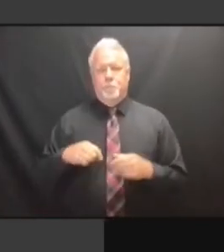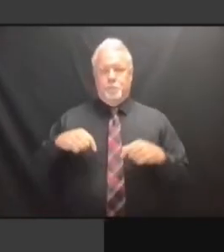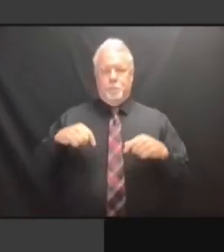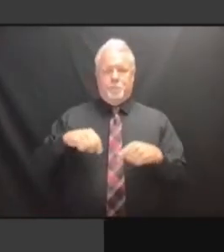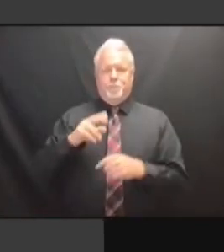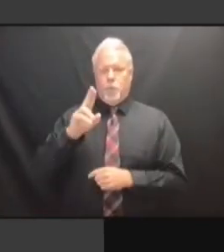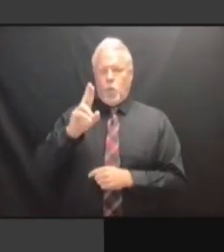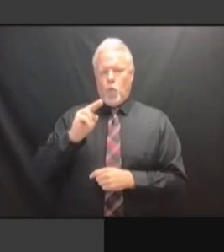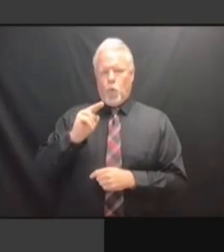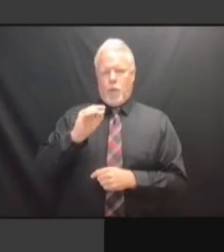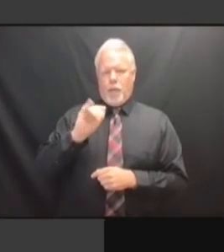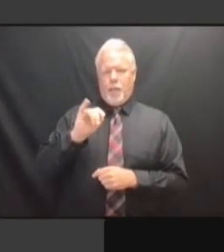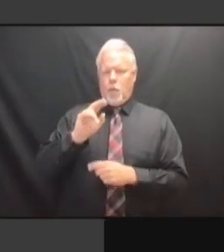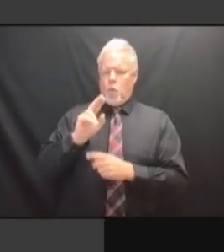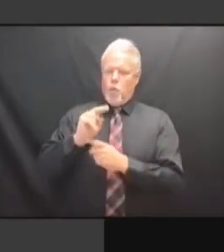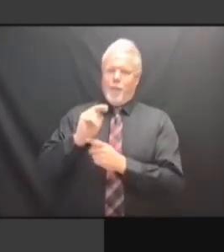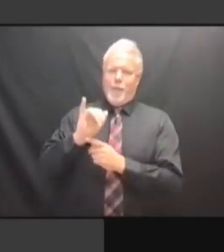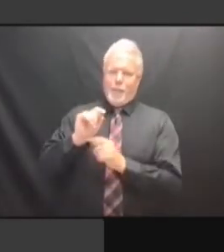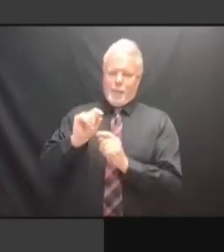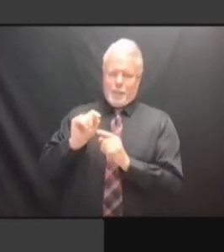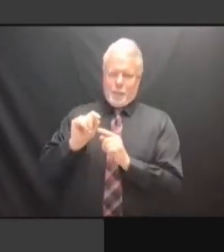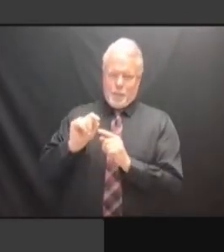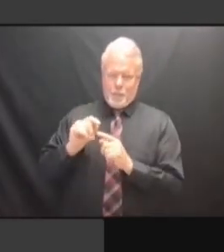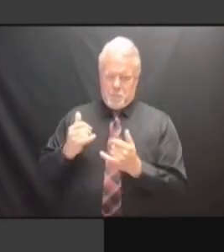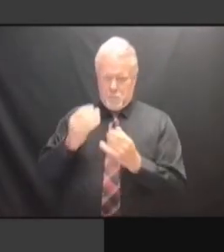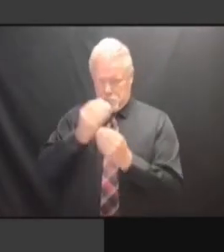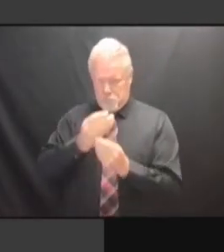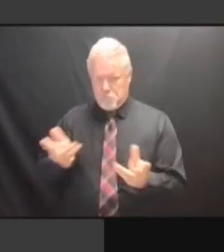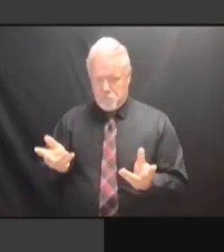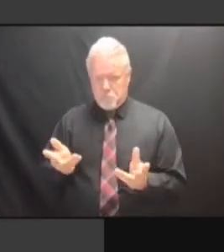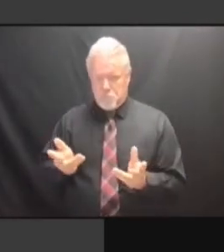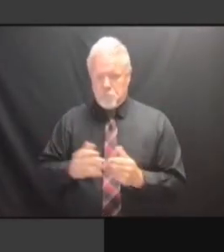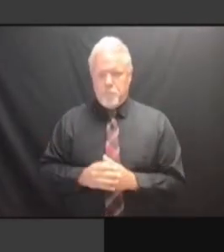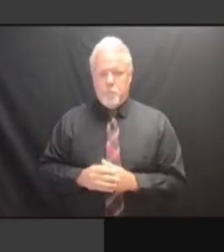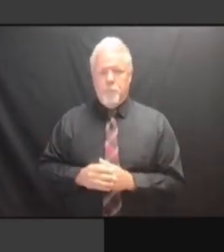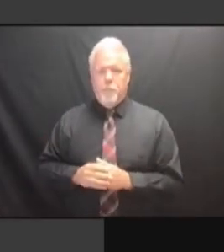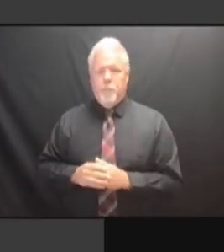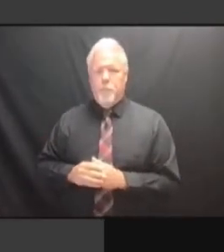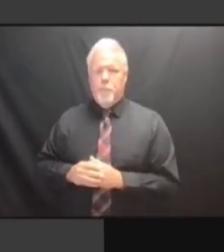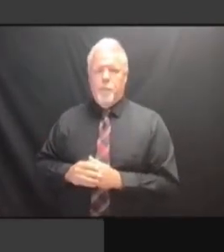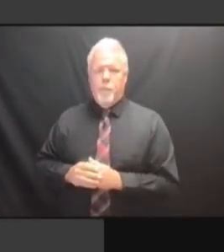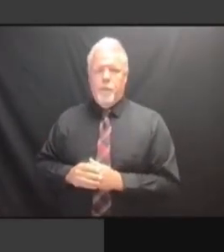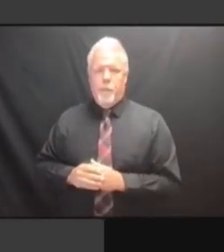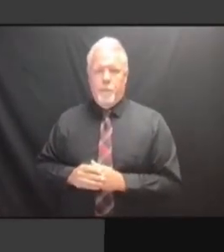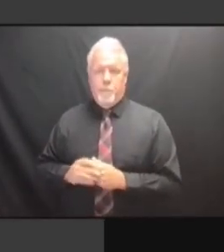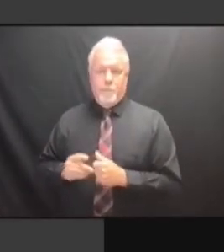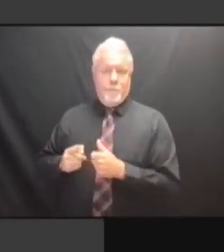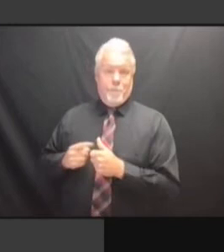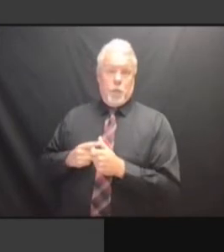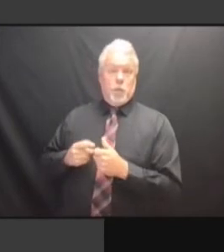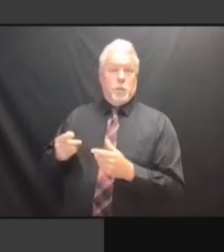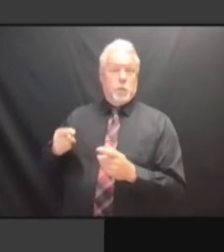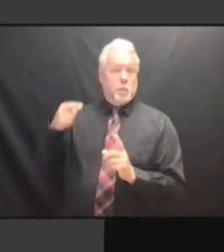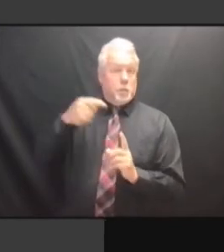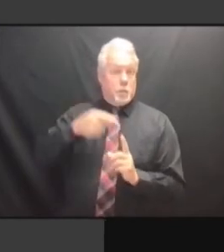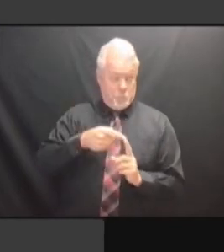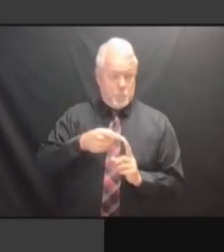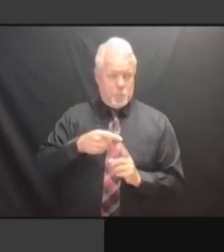UPDATES. UPDATES. WE'LL UPDATES. WE'LL START UPDATES. WE'LL START WITH UPDATES. WE'LL START WITH KRISTEN WE'LL START WITH KRISTEN WE'LL START WITH KRISTEN STAVISKY WE'LL START WITH KRISTEN STAVISKY AND WE'LL START WITH KRISTEN STAVISKY AND VALENTINE. STAVISKY AND VALENTINE. STAVISKY AND VALENTINE. >> STAVISKY AND VALENTINE. >> WE STAVISKY AND VALENTINE. >> WE WELCOME STAVISKY AND VALENTINE. >> WE WELCOME KRISTEN STAVISKY AND VALENTINE. >> WE WELCOME KRISTEN STAVISKY, WE WELCOME KRISTEN STAVISKY, WE WELCOME KRISTEN STAVISKY, OUR WE WELCOME KRISTEN STAVISKY, OUR CO-DIRECTOR, WE WELCOME KRISTEN STAVISKY, OUR CO-DIRECTOR, WHO WE WELCOME KRISTEN STAVISKY, OUR CO-DIRECTOR, WHO HAS OUR CO-DIRECTOR, WHO HAS OUR CO-DIRECTOR, WHO HAS CERTAINLY OUR CO-DIRECTOR, WHO HAS CERTAINLY HIT OUR CO-DIRECTOR, WHO HAS CERTAINLY HIT THE